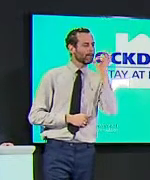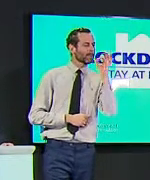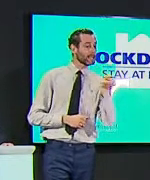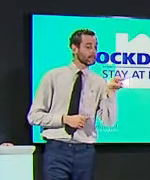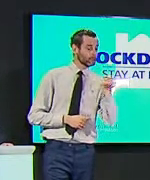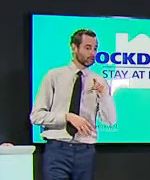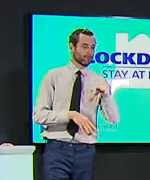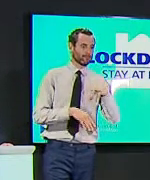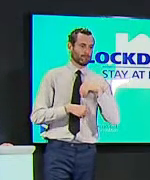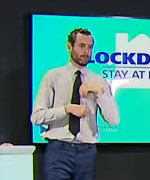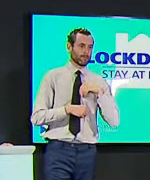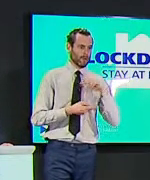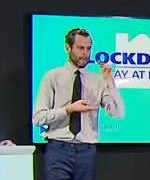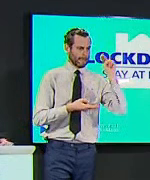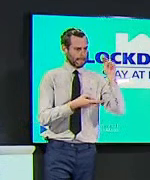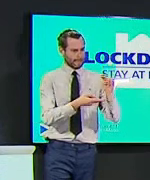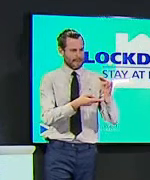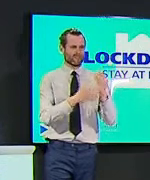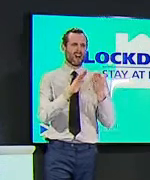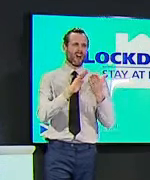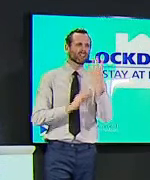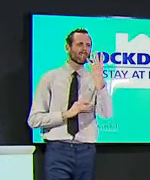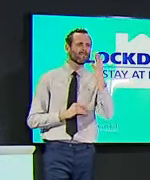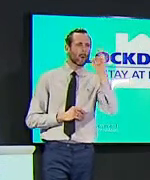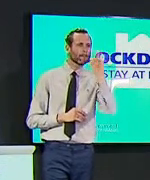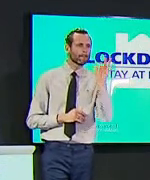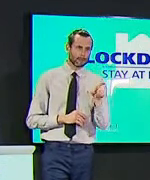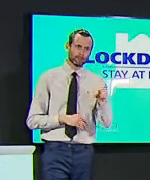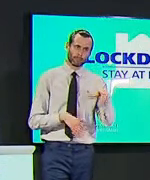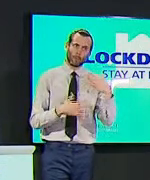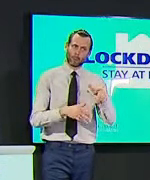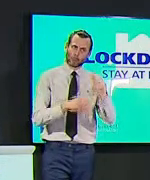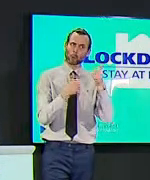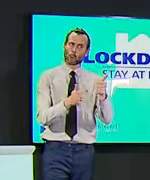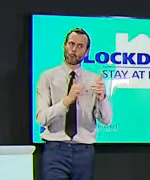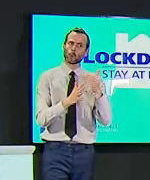great news um i'm wondering how long this would have to be the case for the scottish government